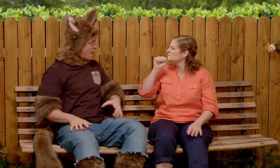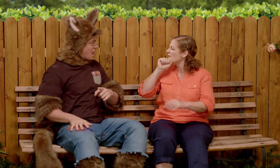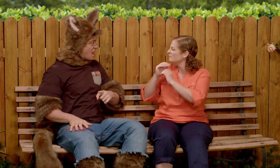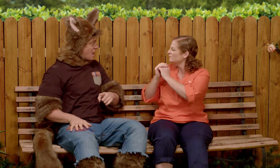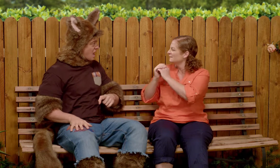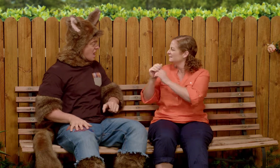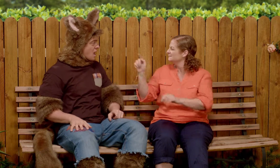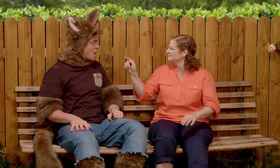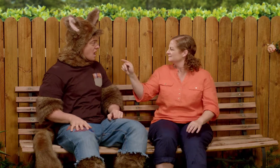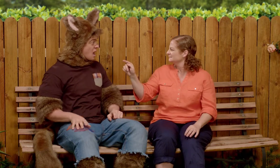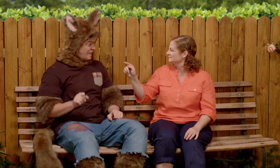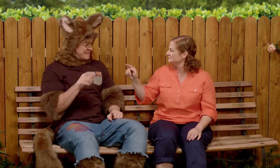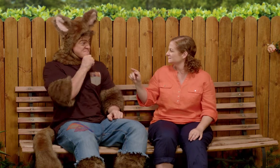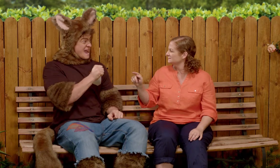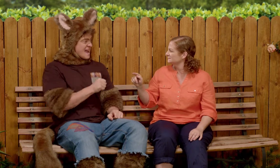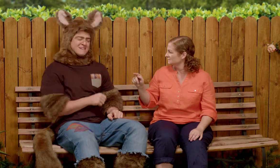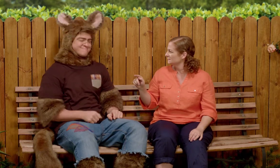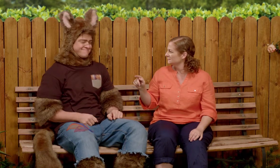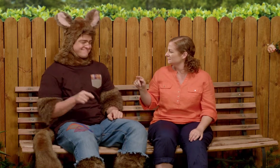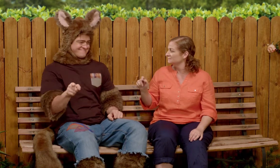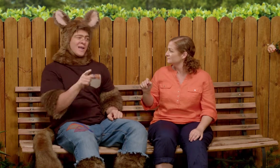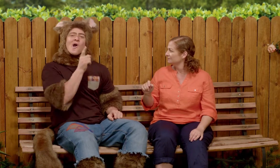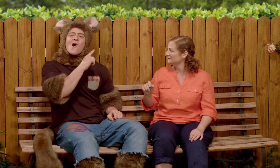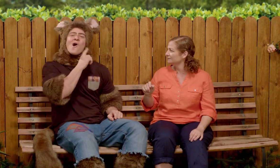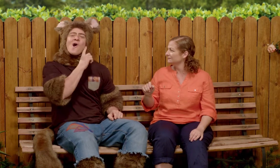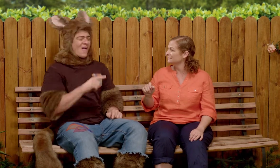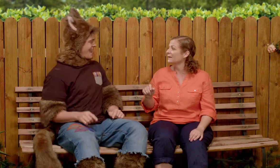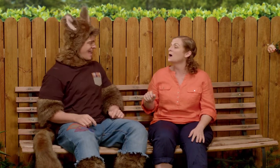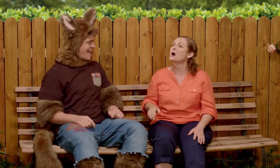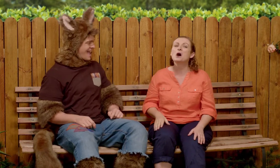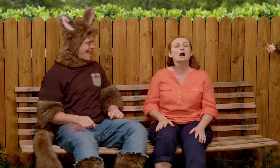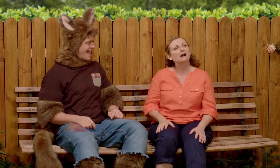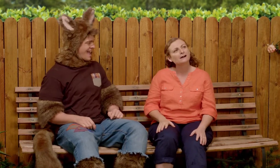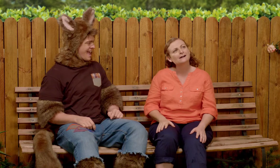No, the possum's best friend. He's not a man, he's a girl.